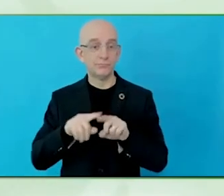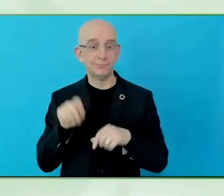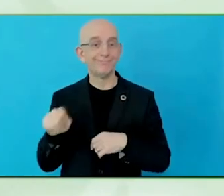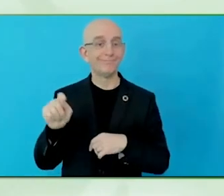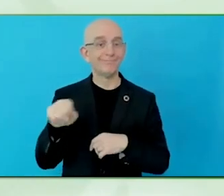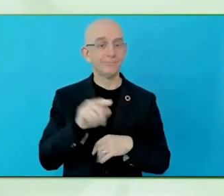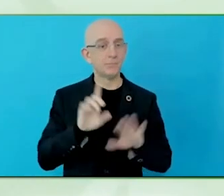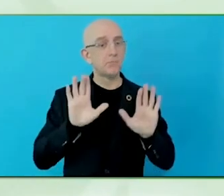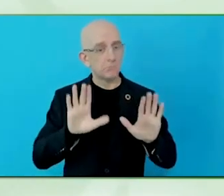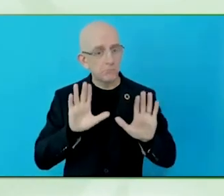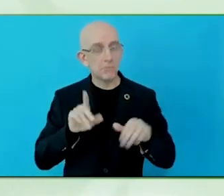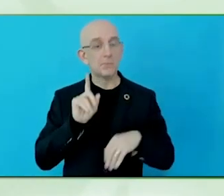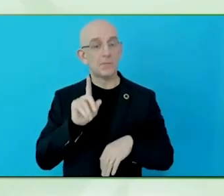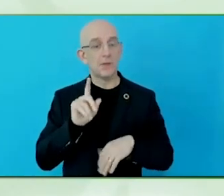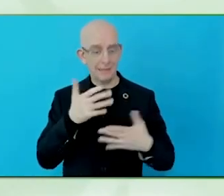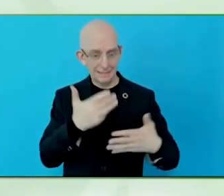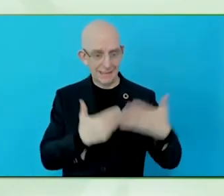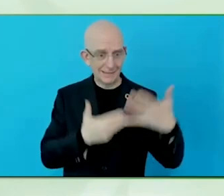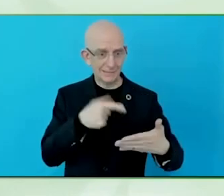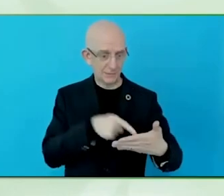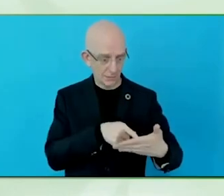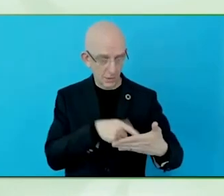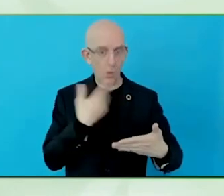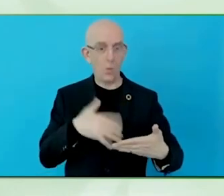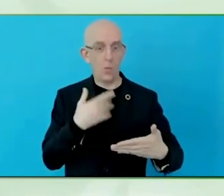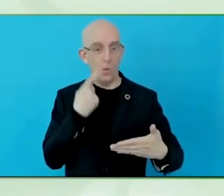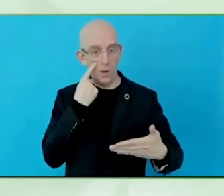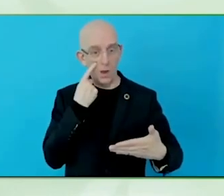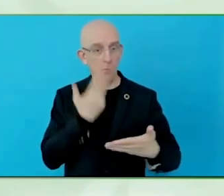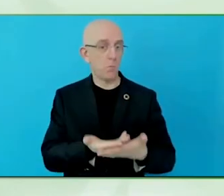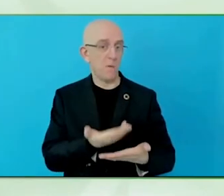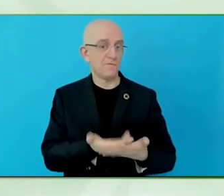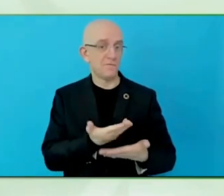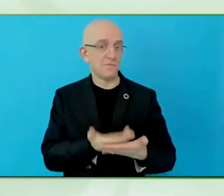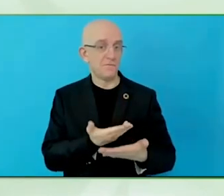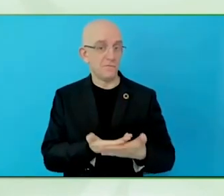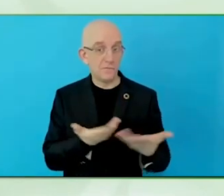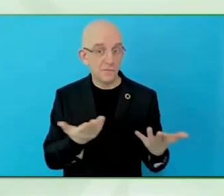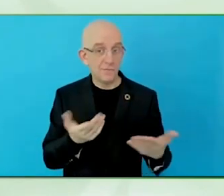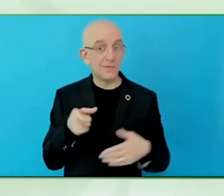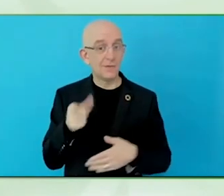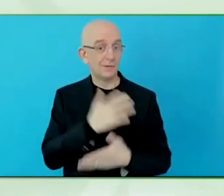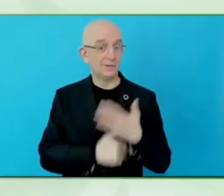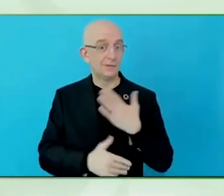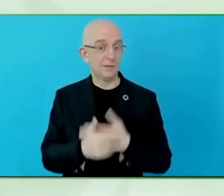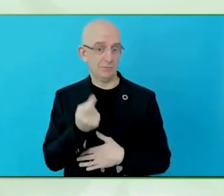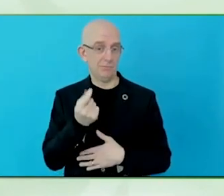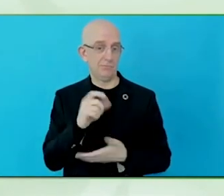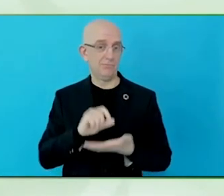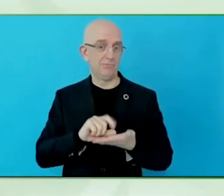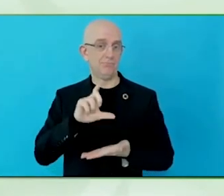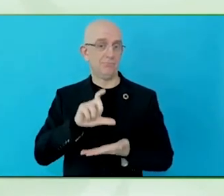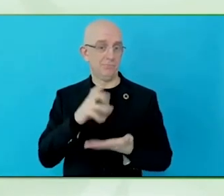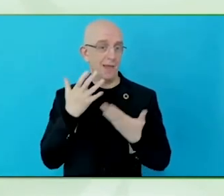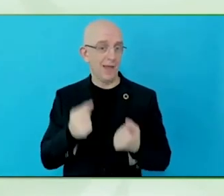real business opportunity and with that vision, change will happen. Thank you. Thank you so much, that was wonderful.